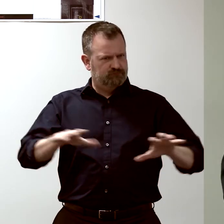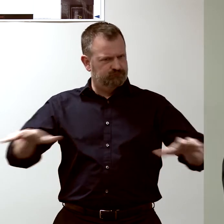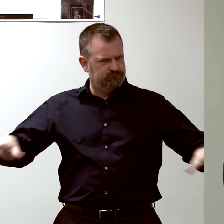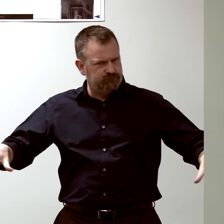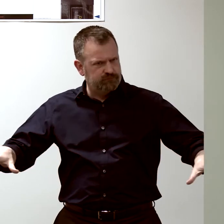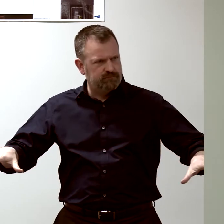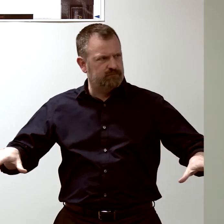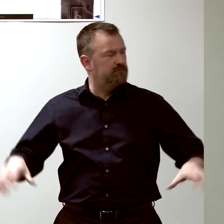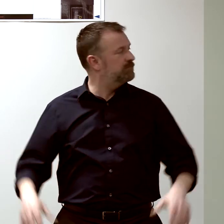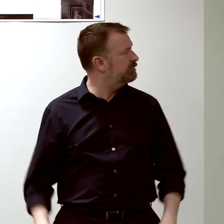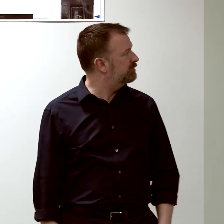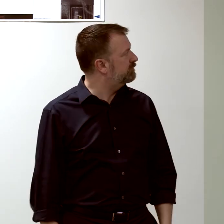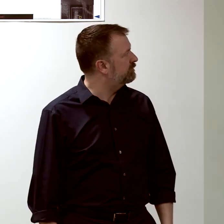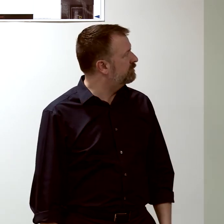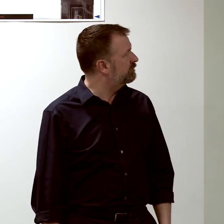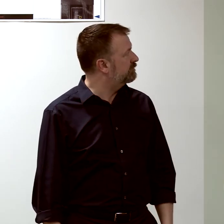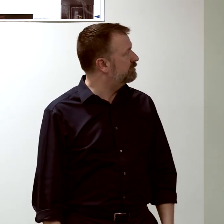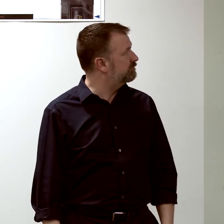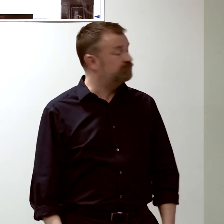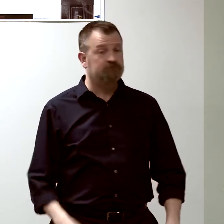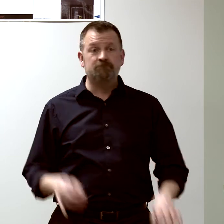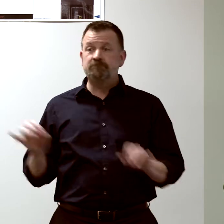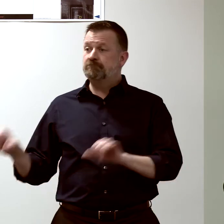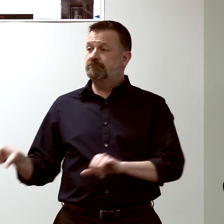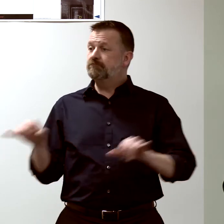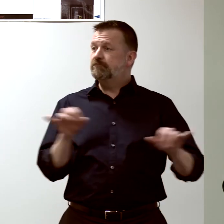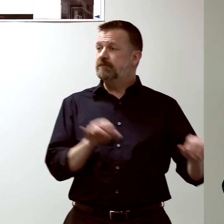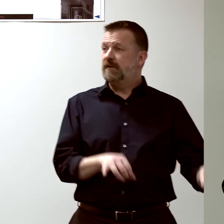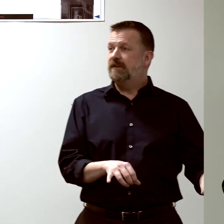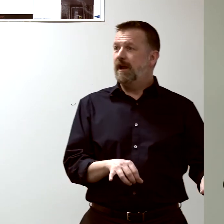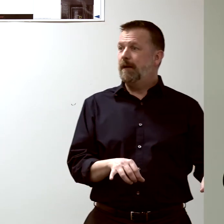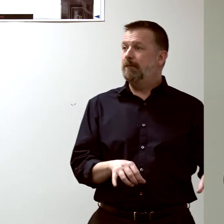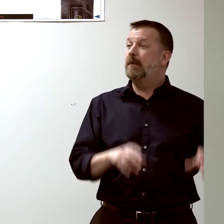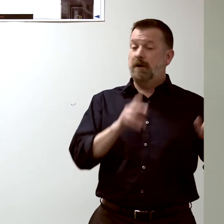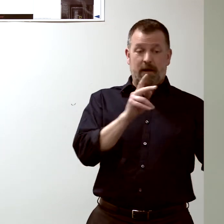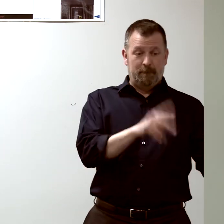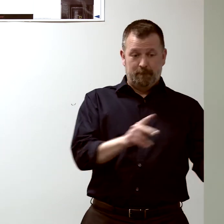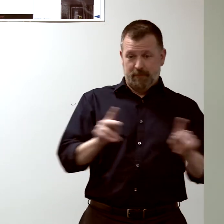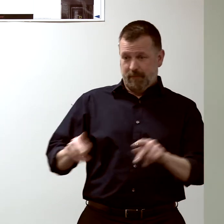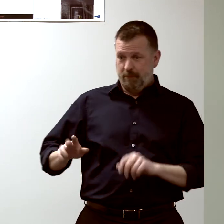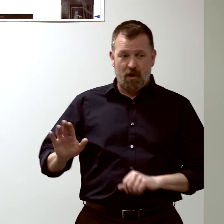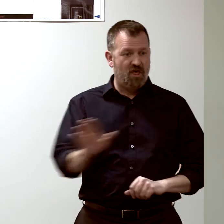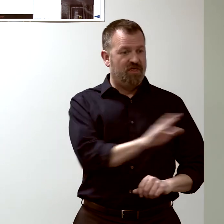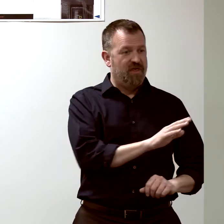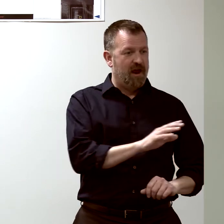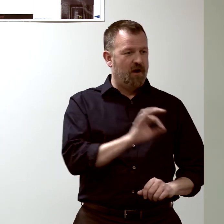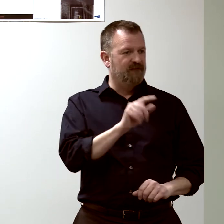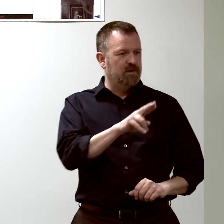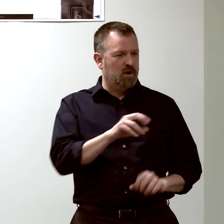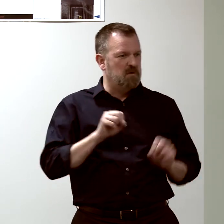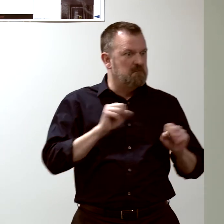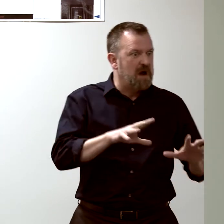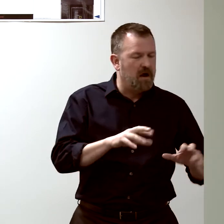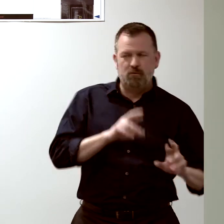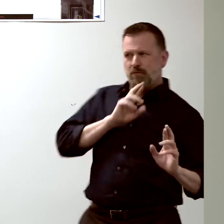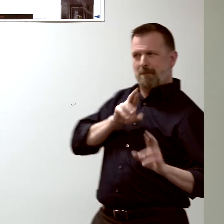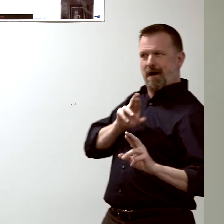we can group the patterns of how people respond to influenza and how they're protected...